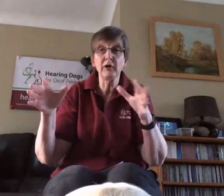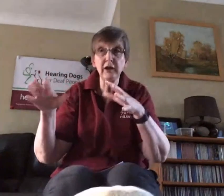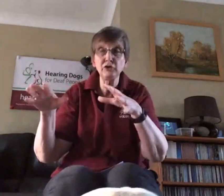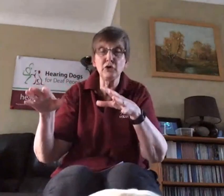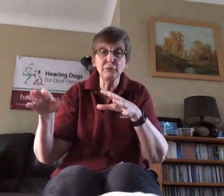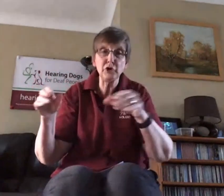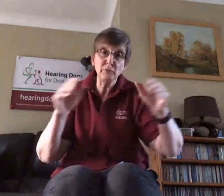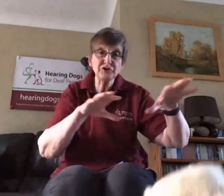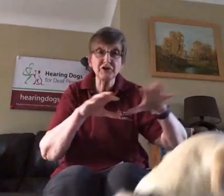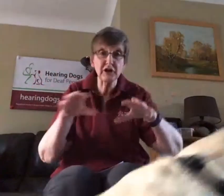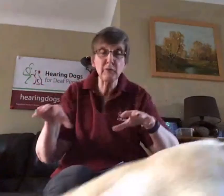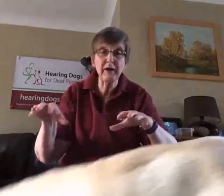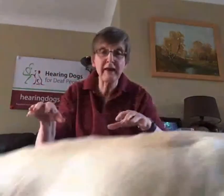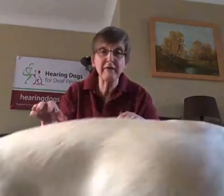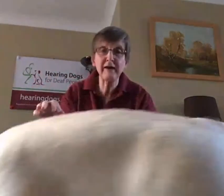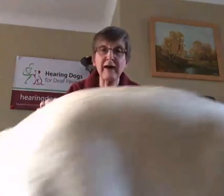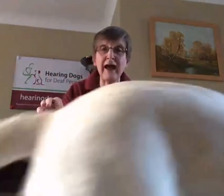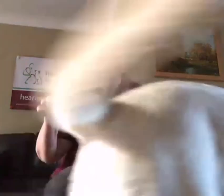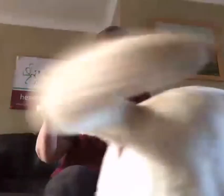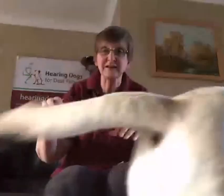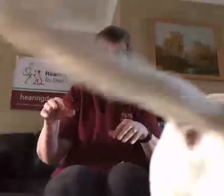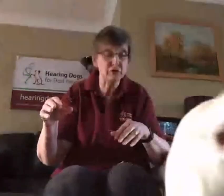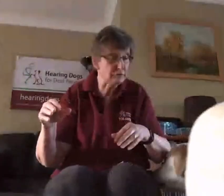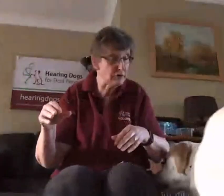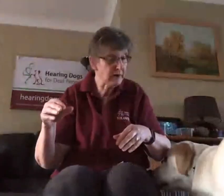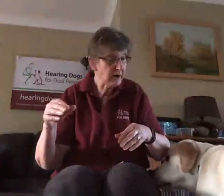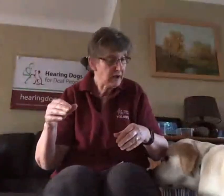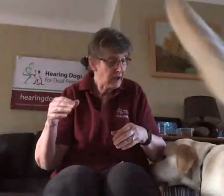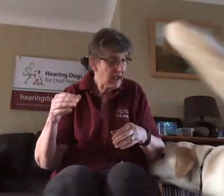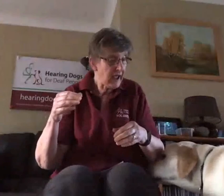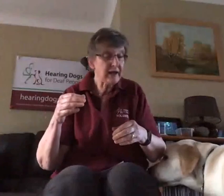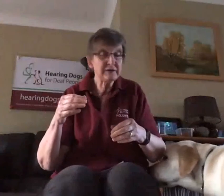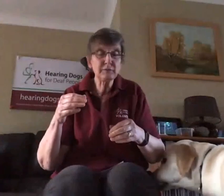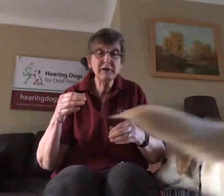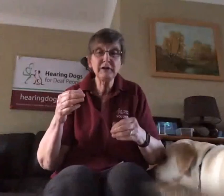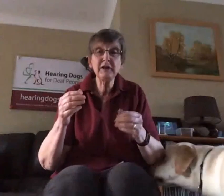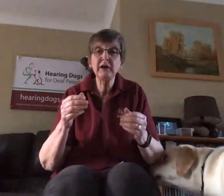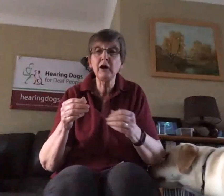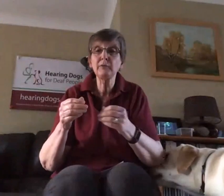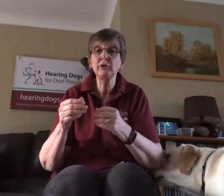room, or certainly where he can have access to your room, and when the alarm clock goes